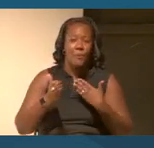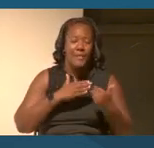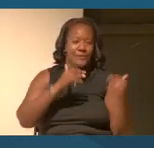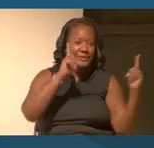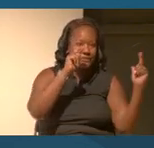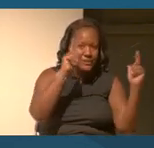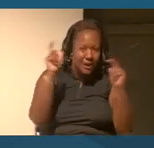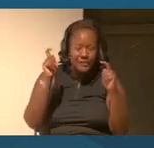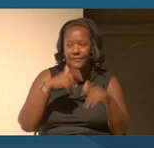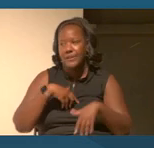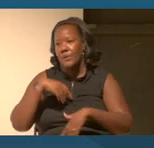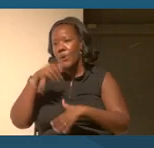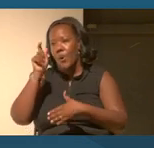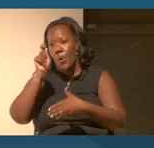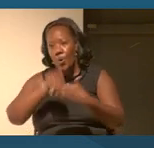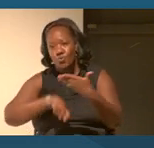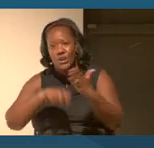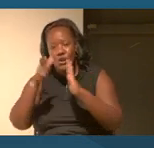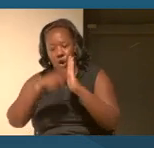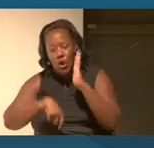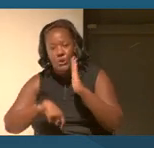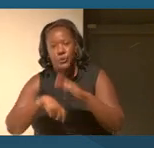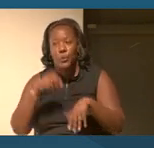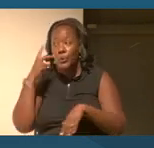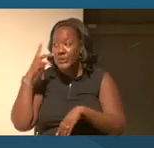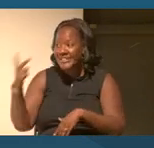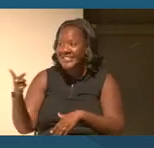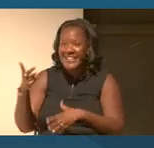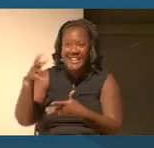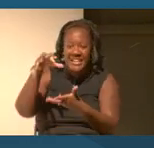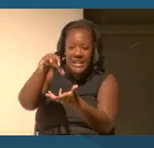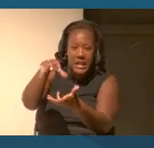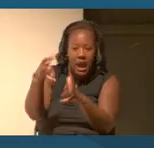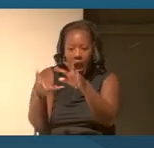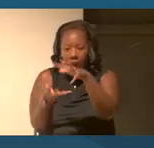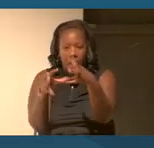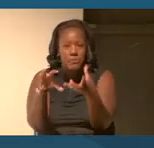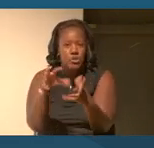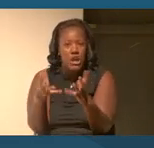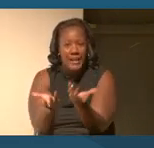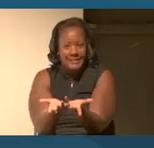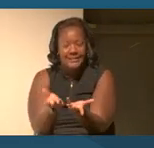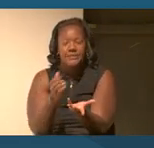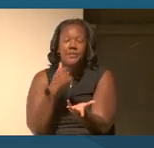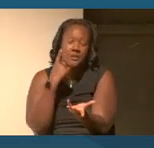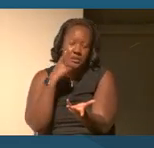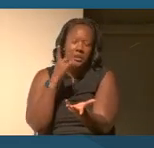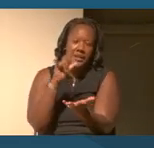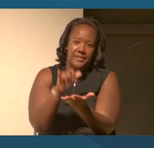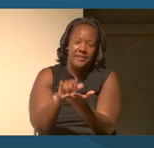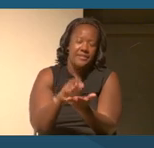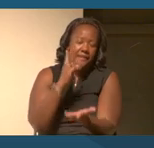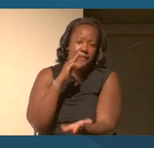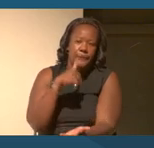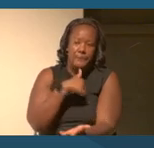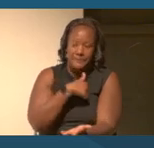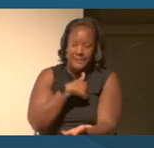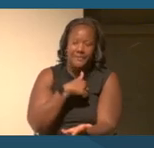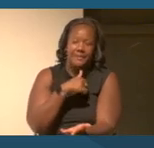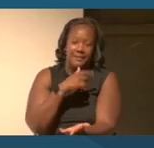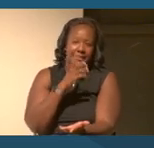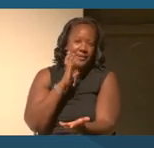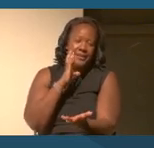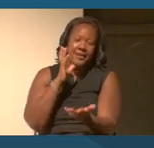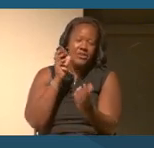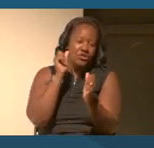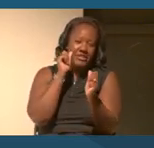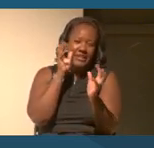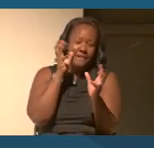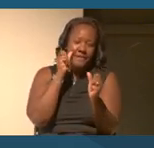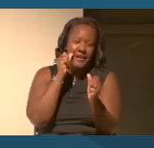an article or seeing an object that I think for me is just a phenomenal pedagogical advantage